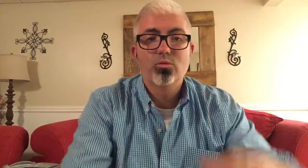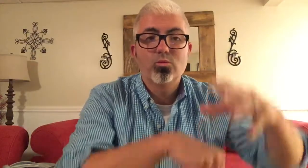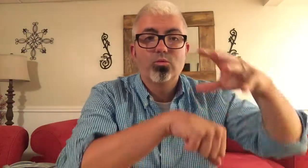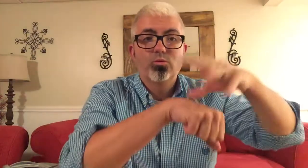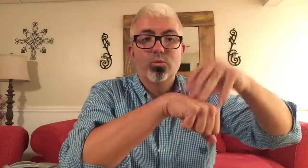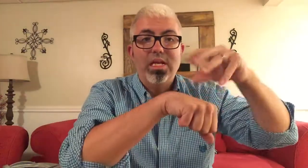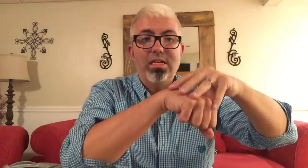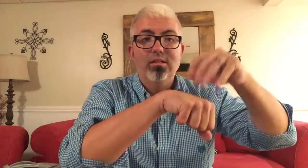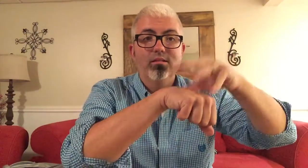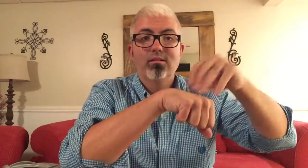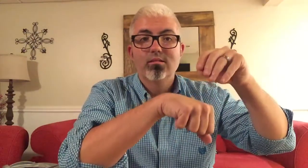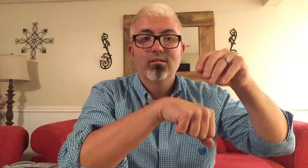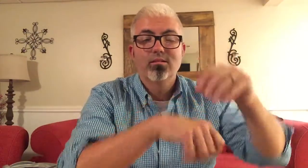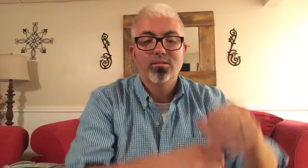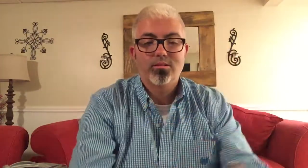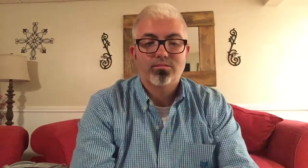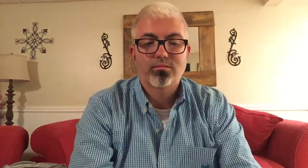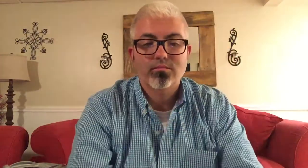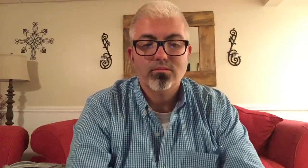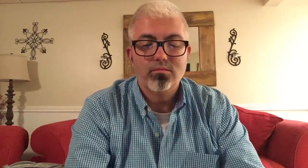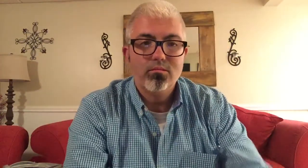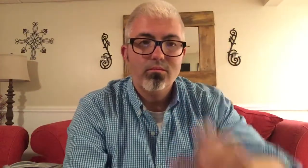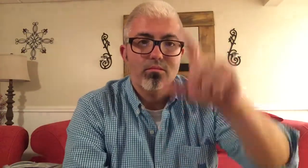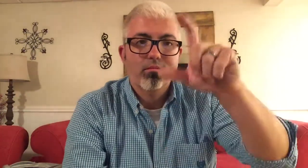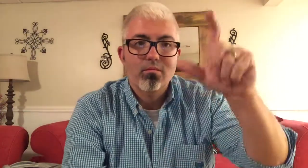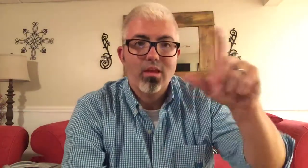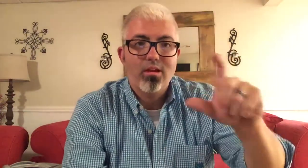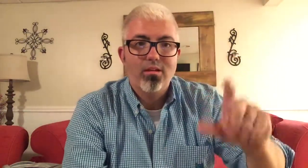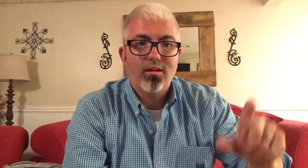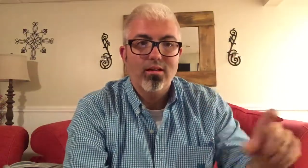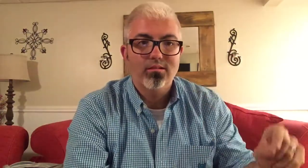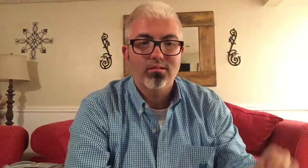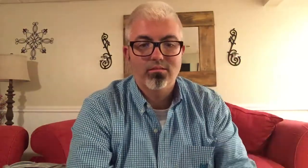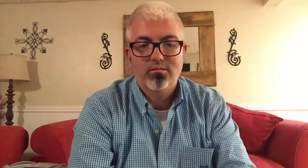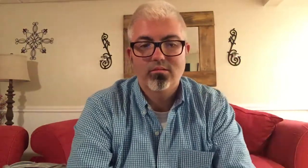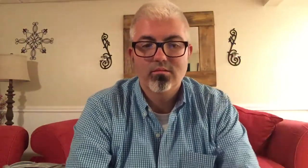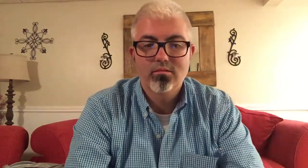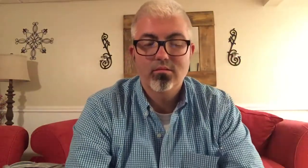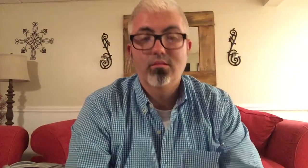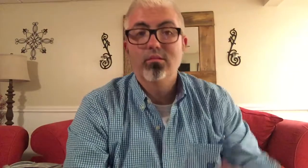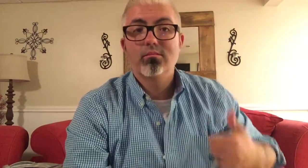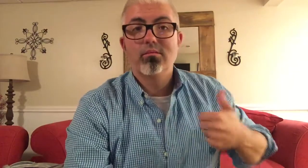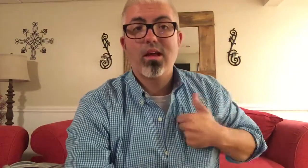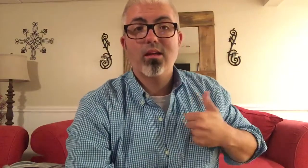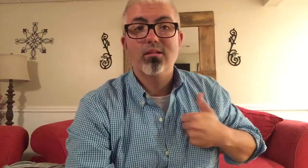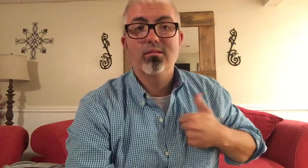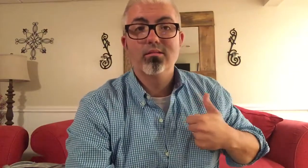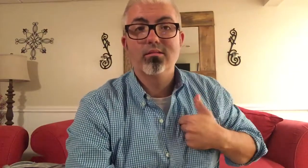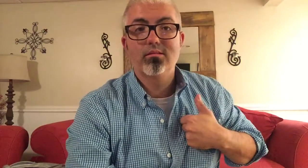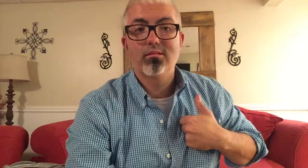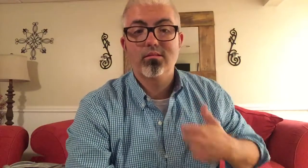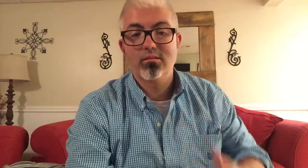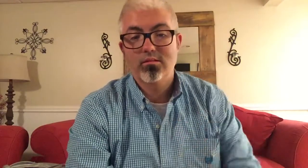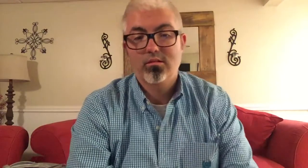SWEDEN ITALY CANADA